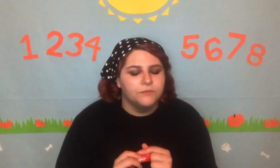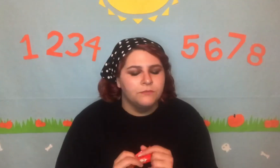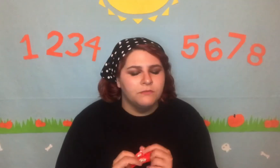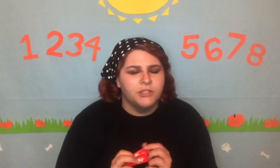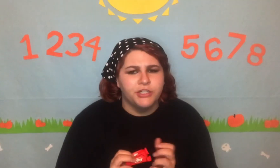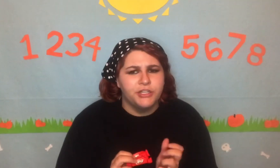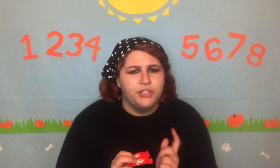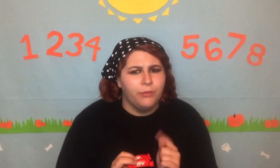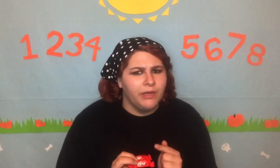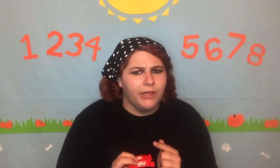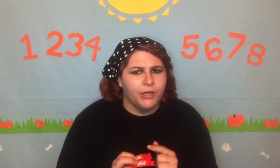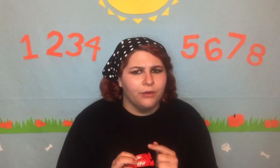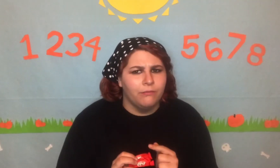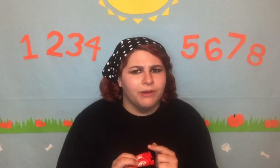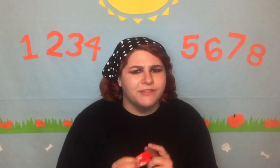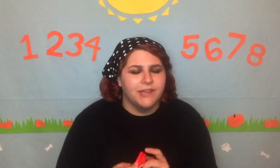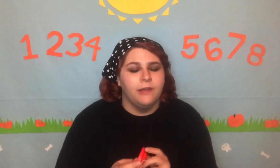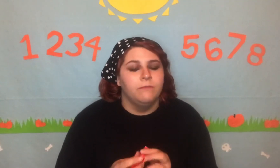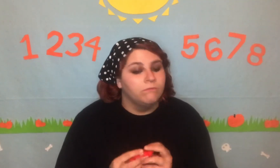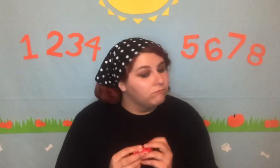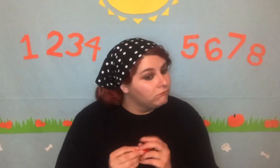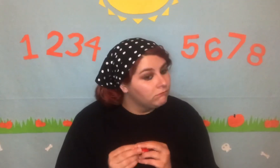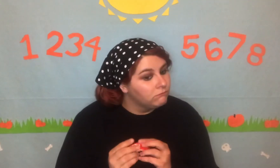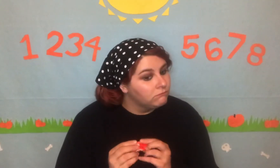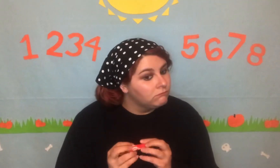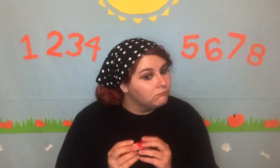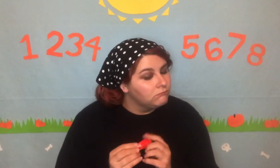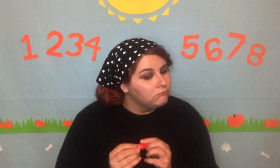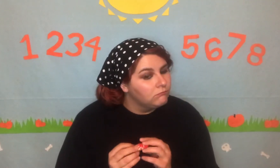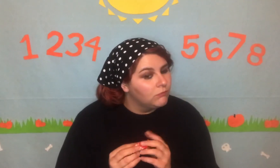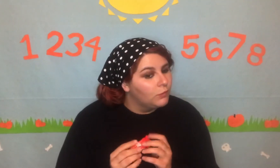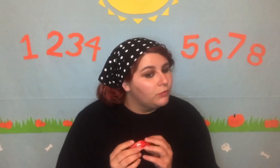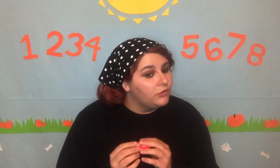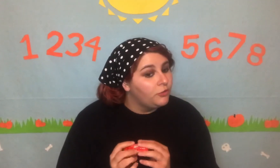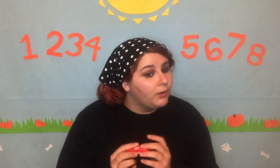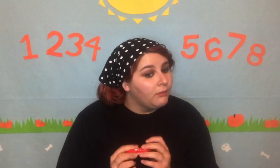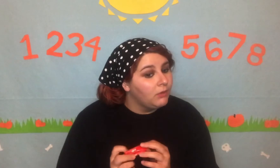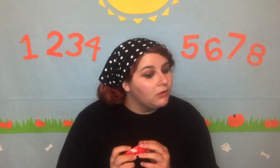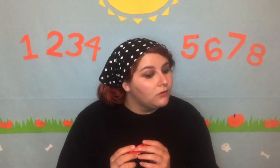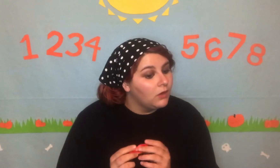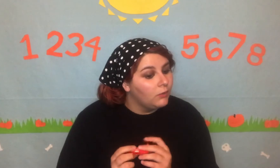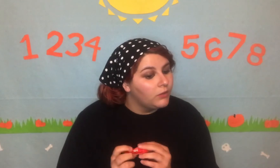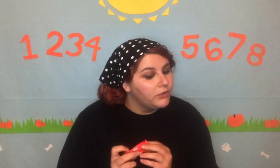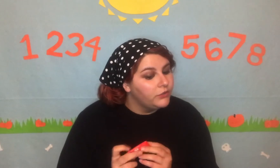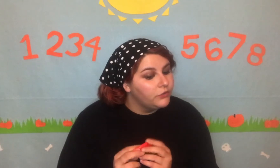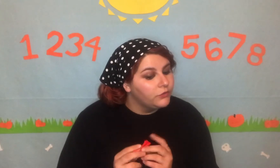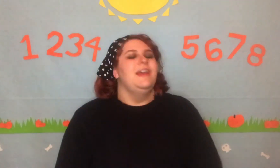Sorry did you want to hear what I was saying? *crinkles wrapper* *whispers indistinctly*